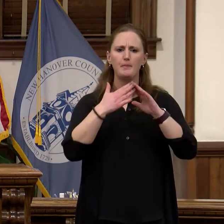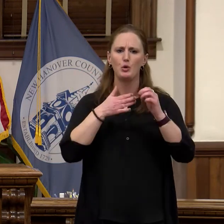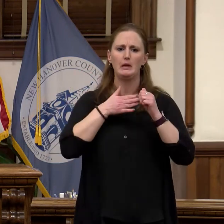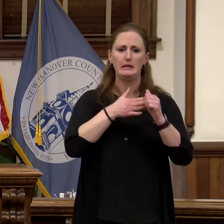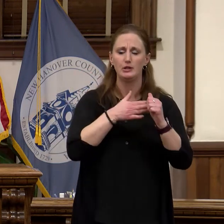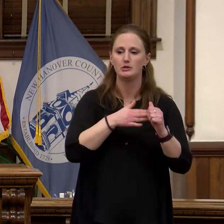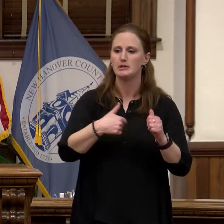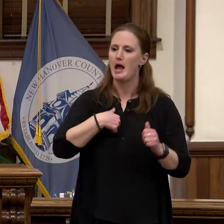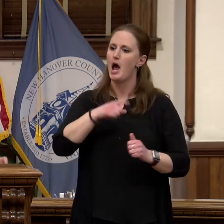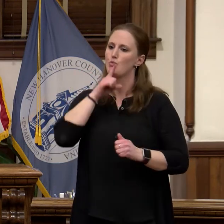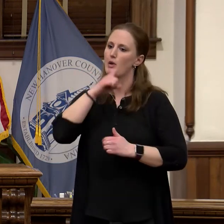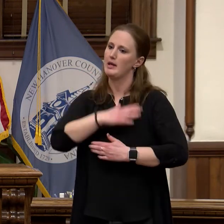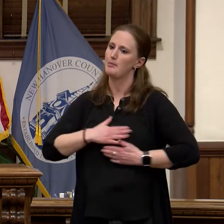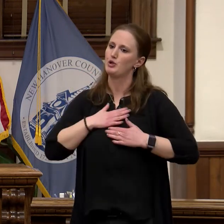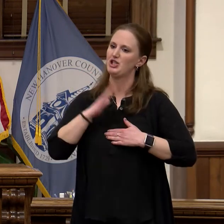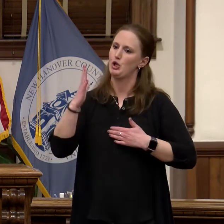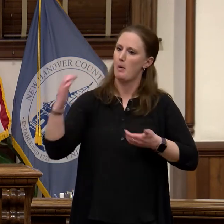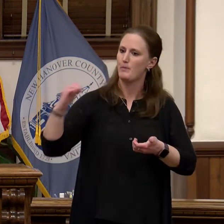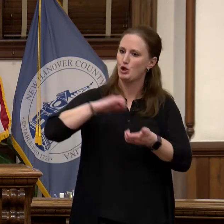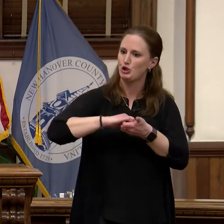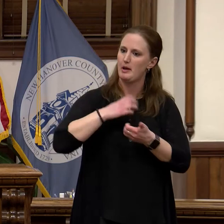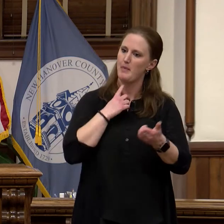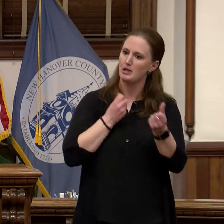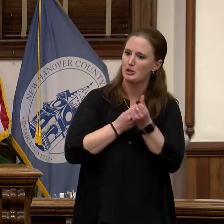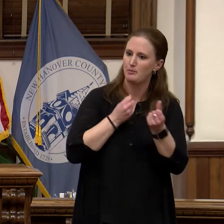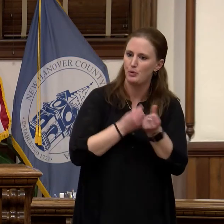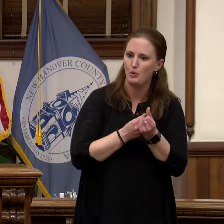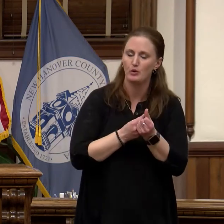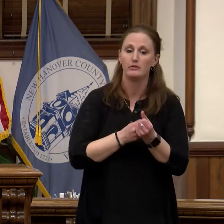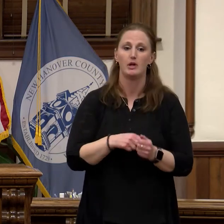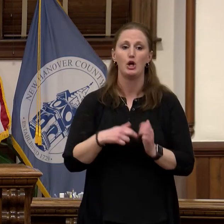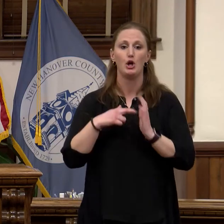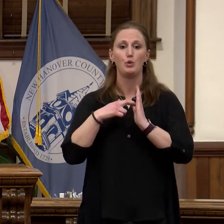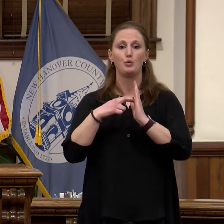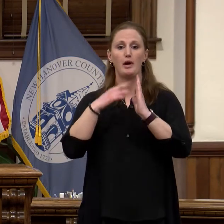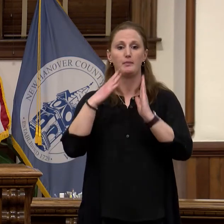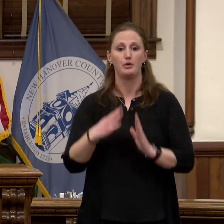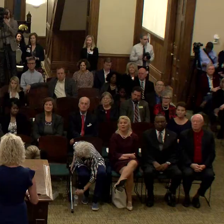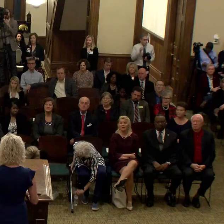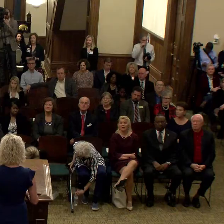support of New Hanover County. Thank representative Janet Bradbury's here,